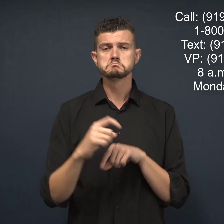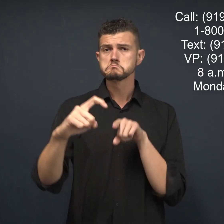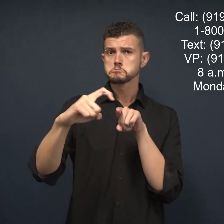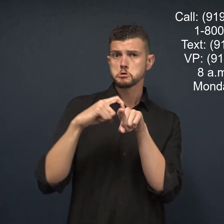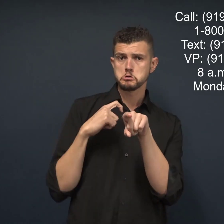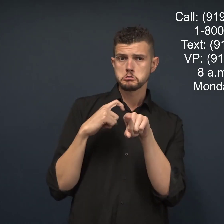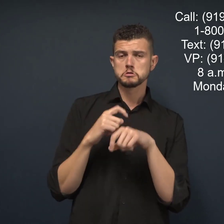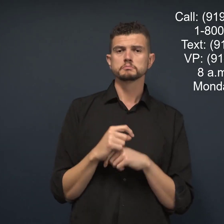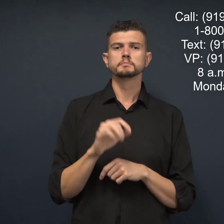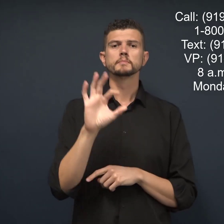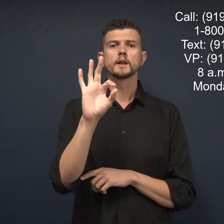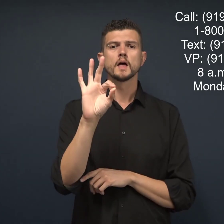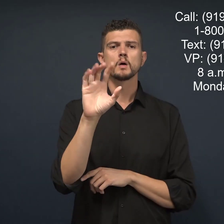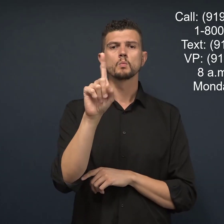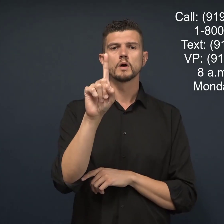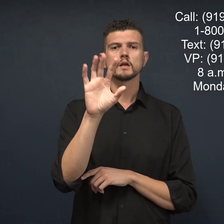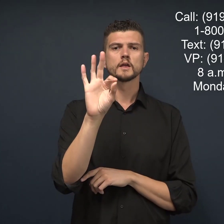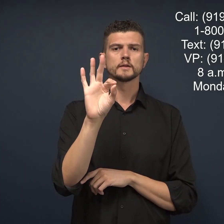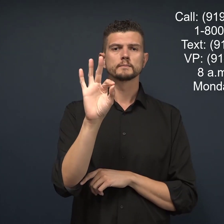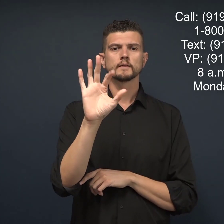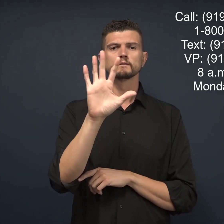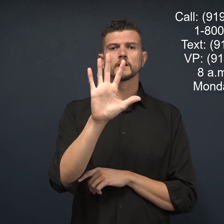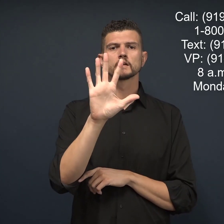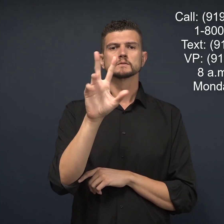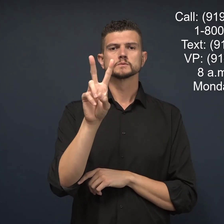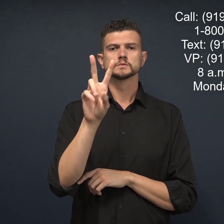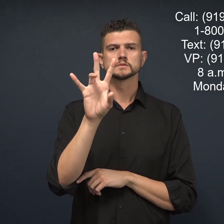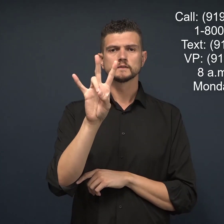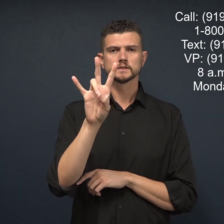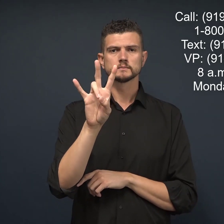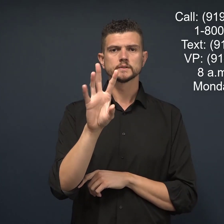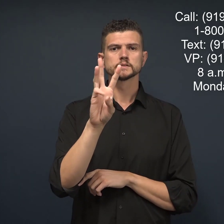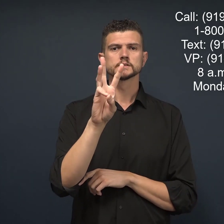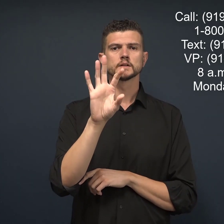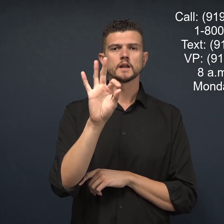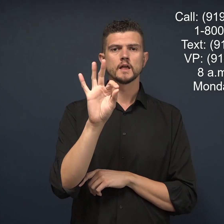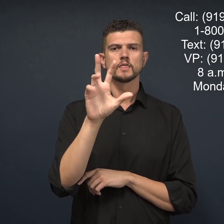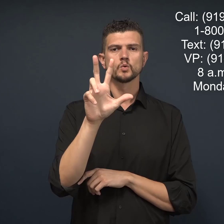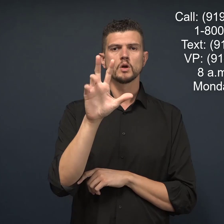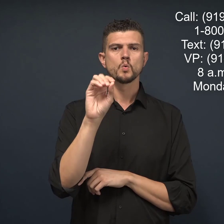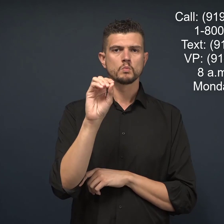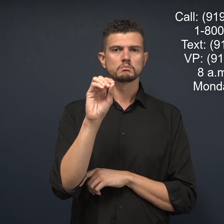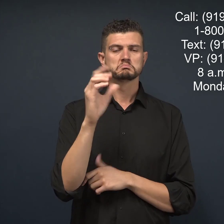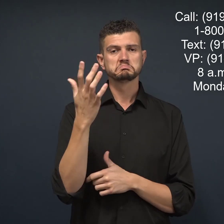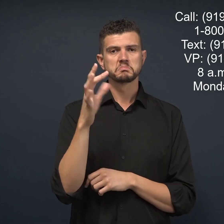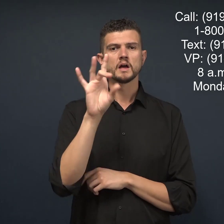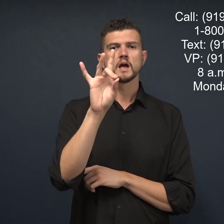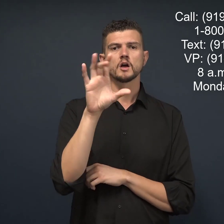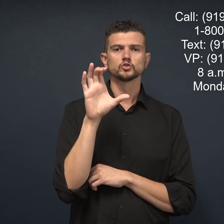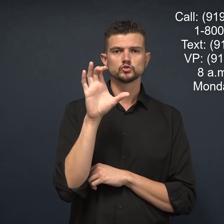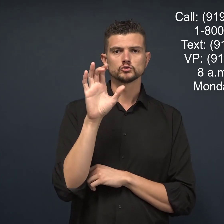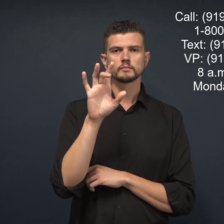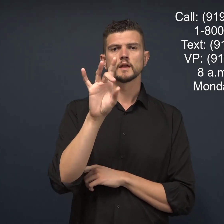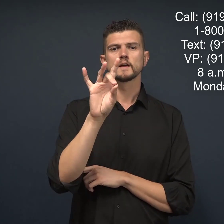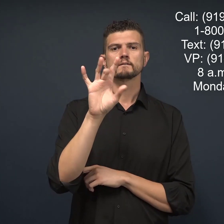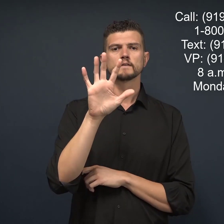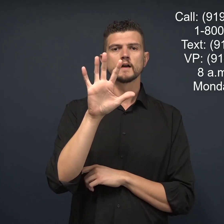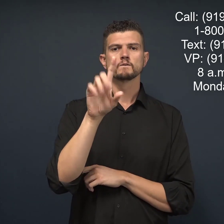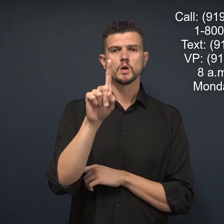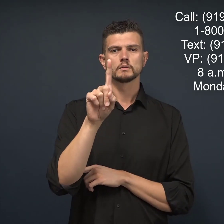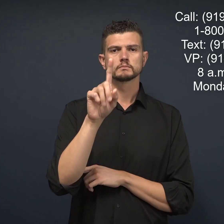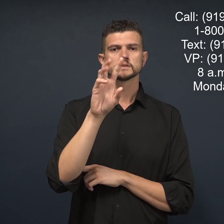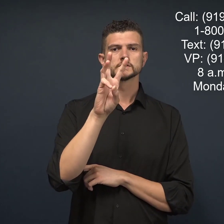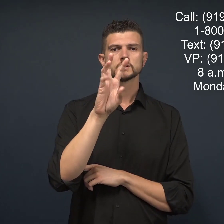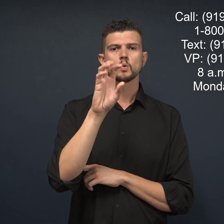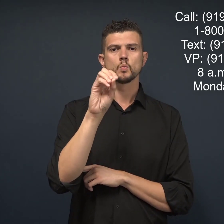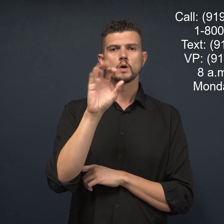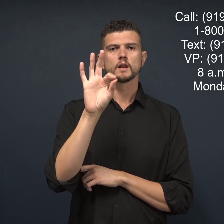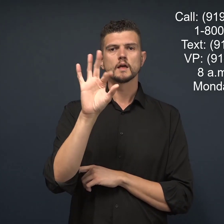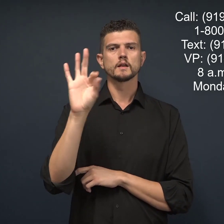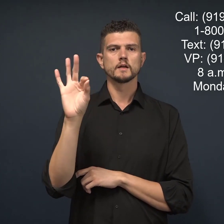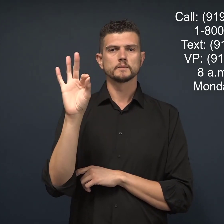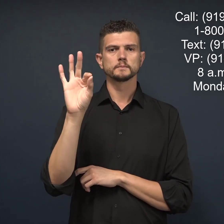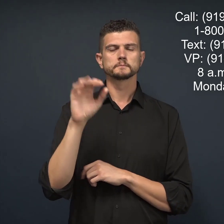(919) 527-6930 or 1-800-851-6099,